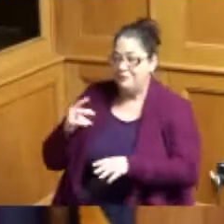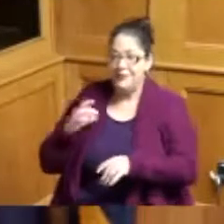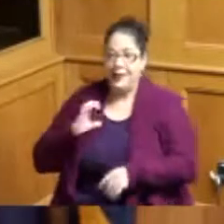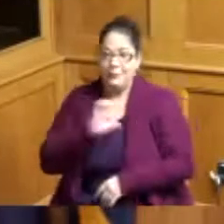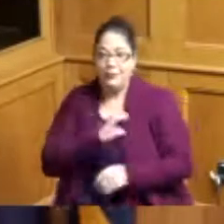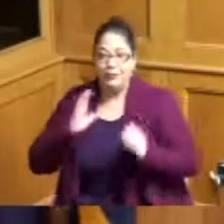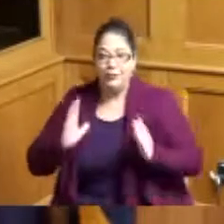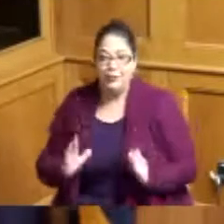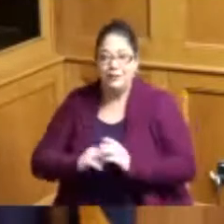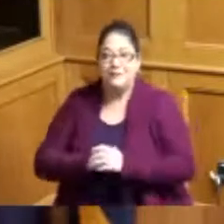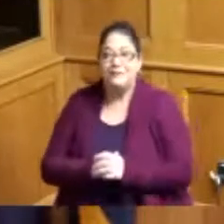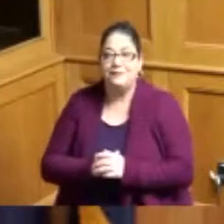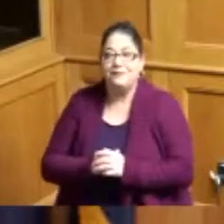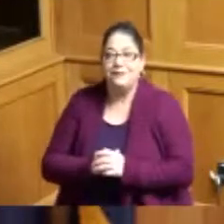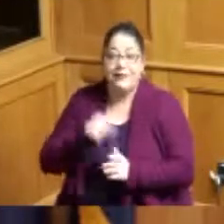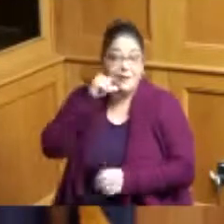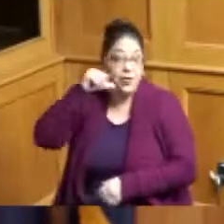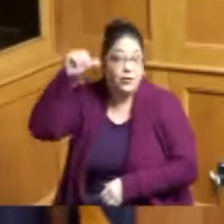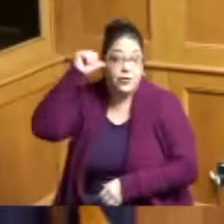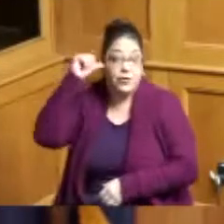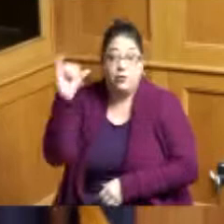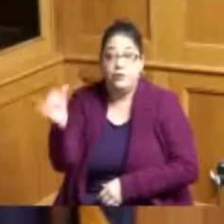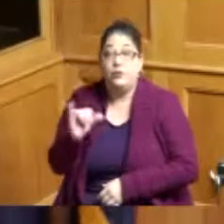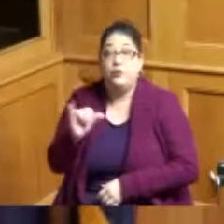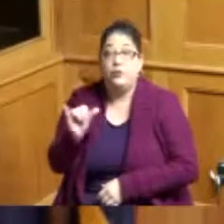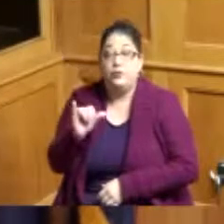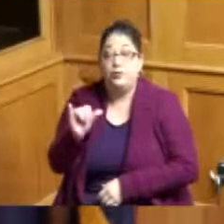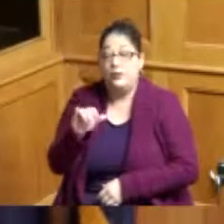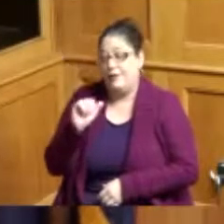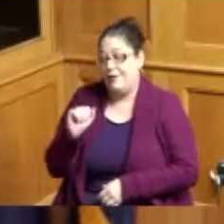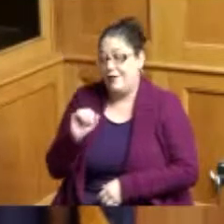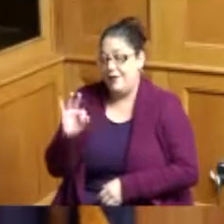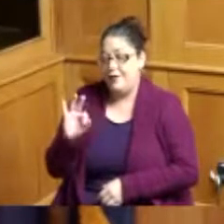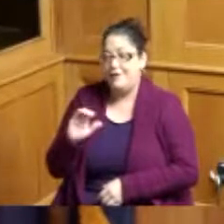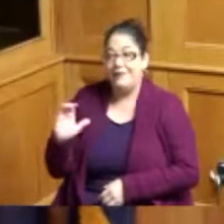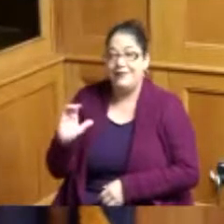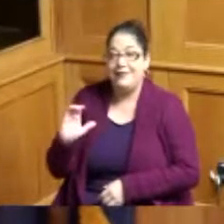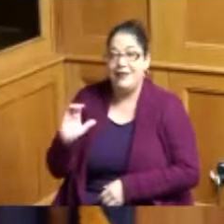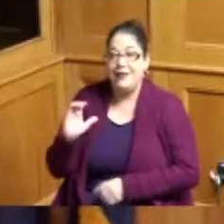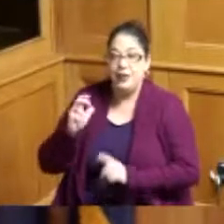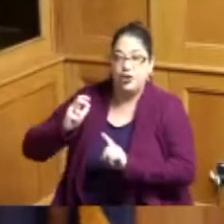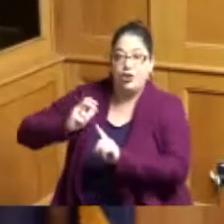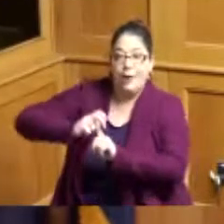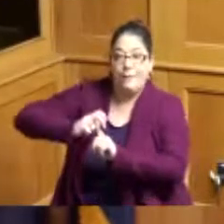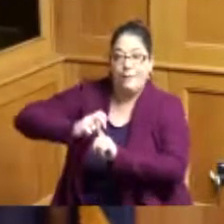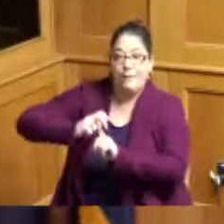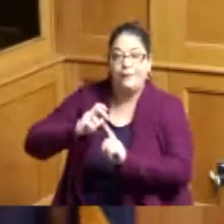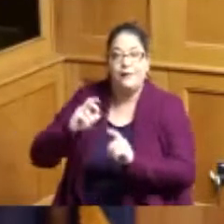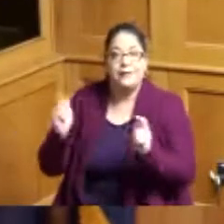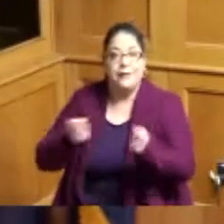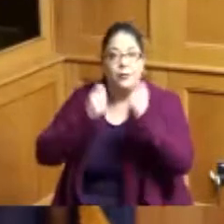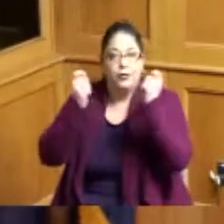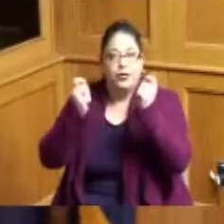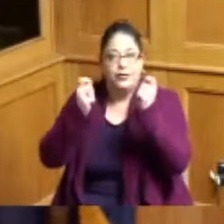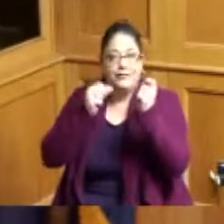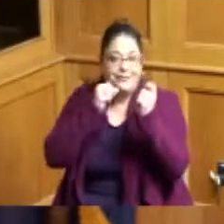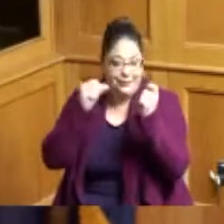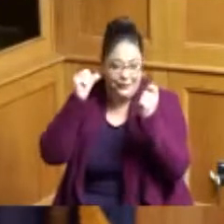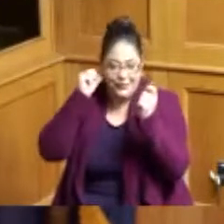yesterday certainly the AFC Championship celebration yesterday at Washington Park